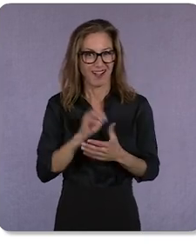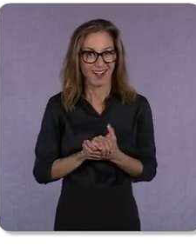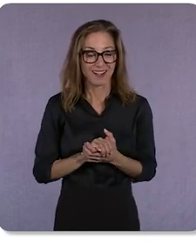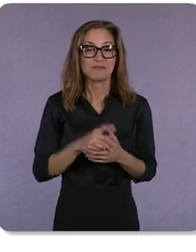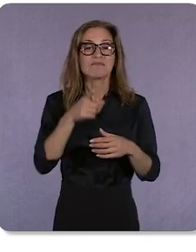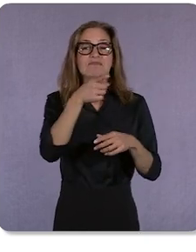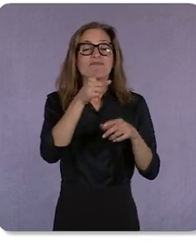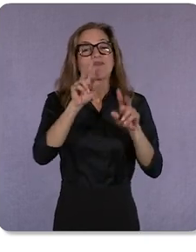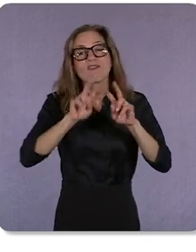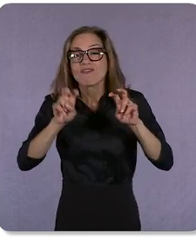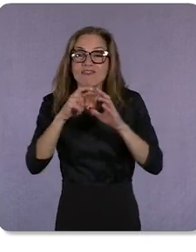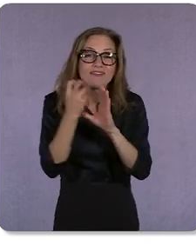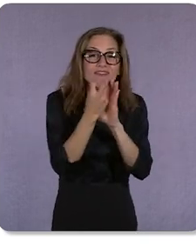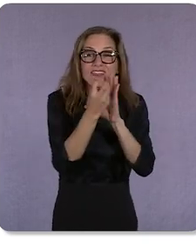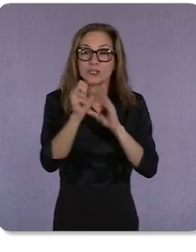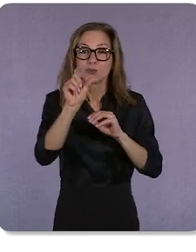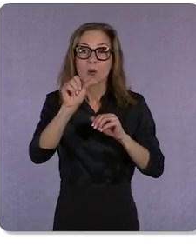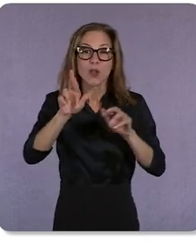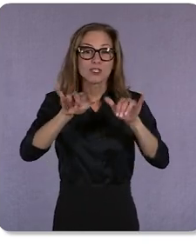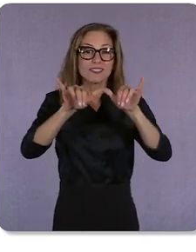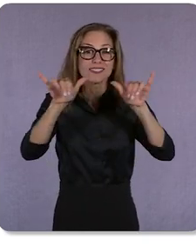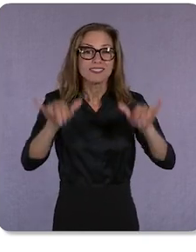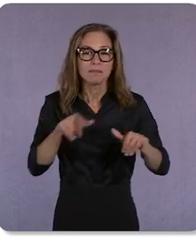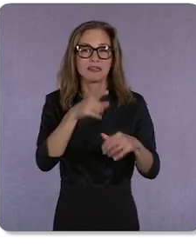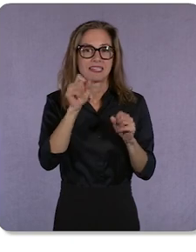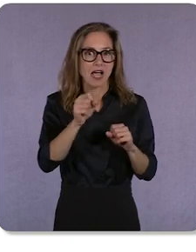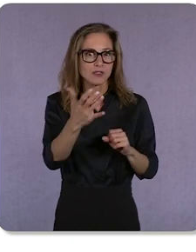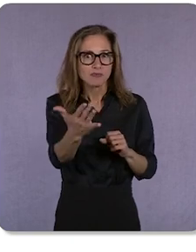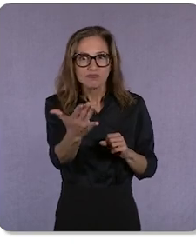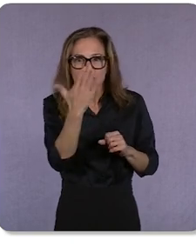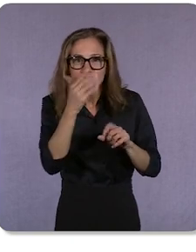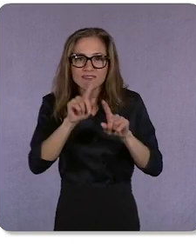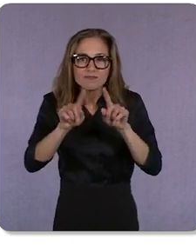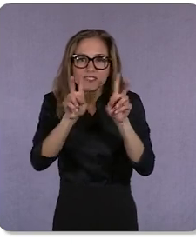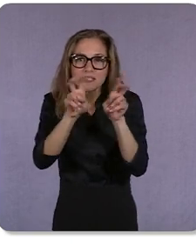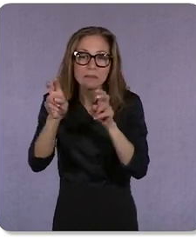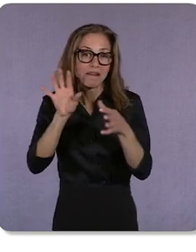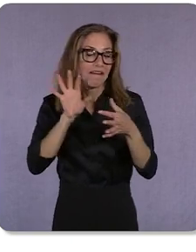be able to zoom in on topics that spark your interest, like which planets are terrestrial.